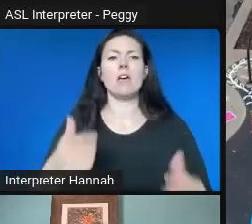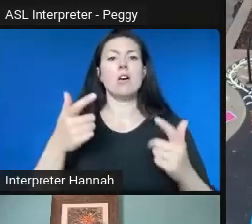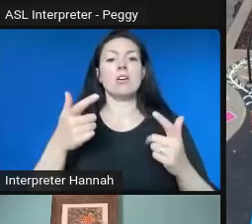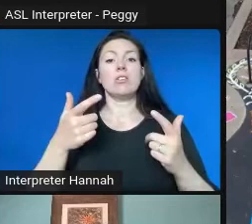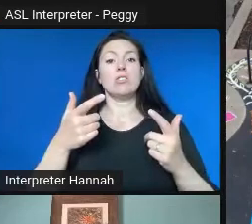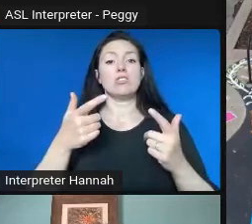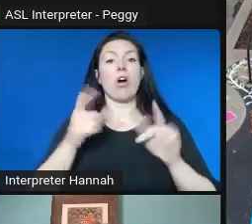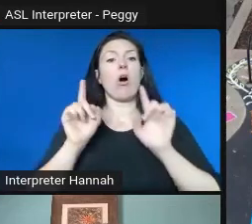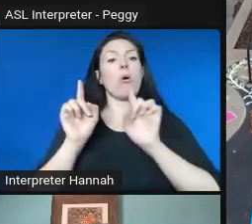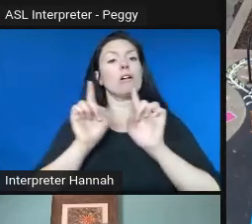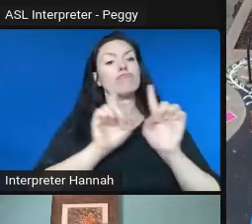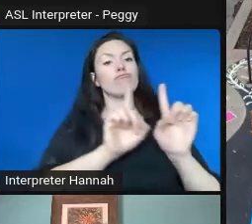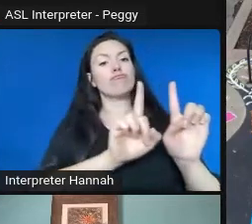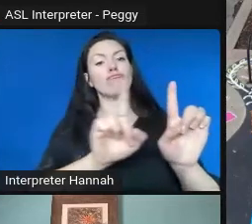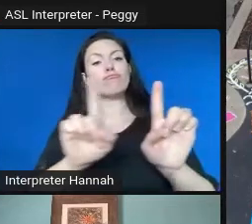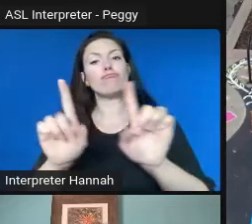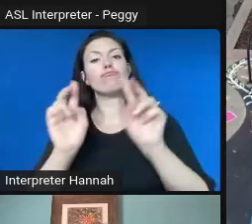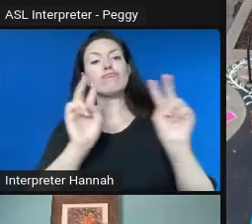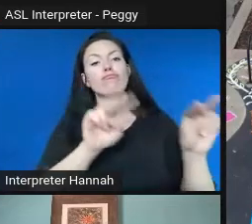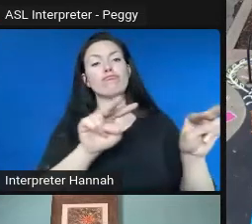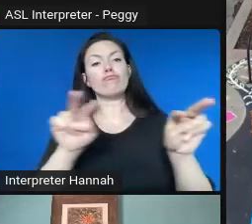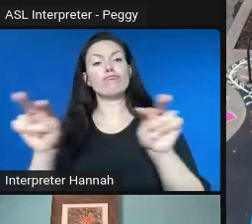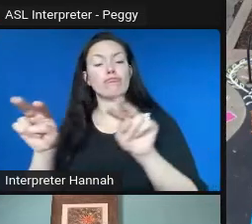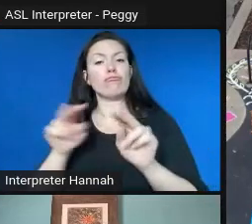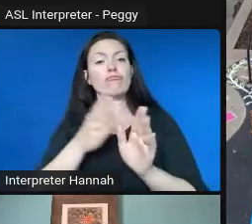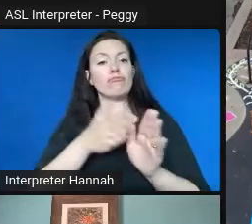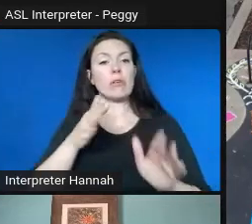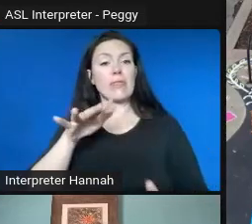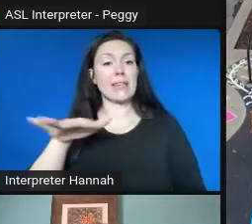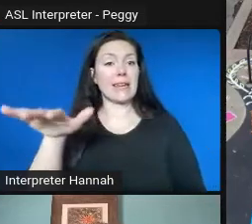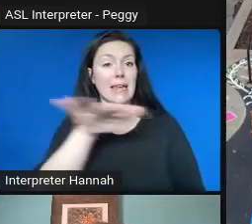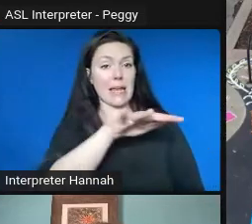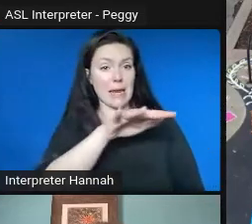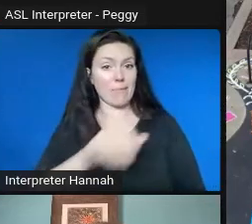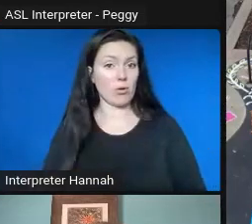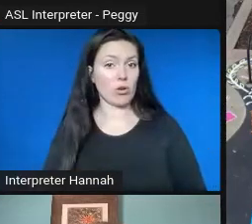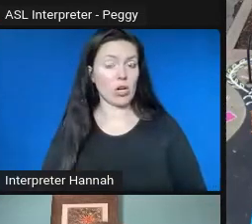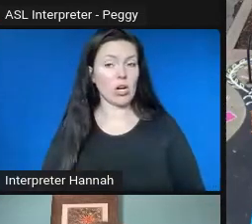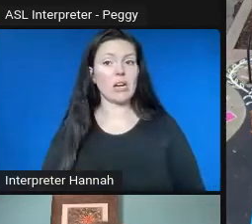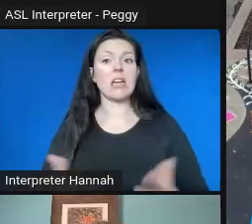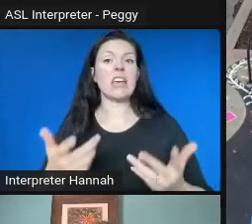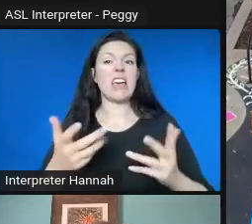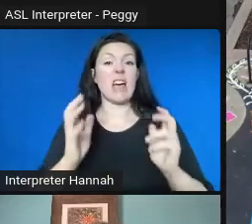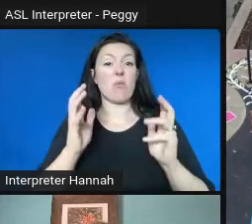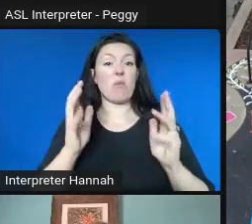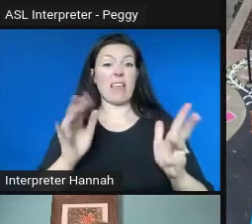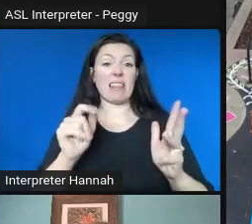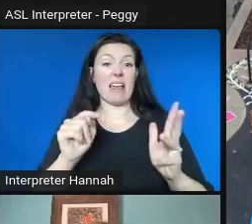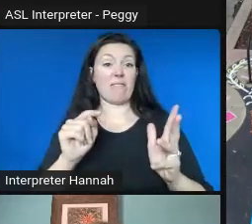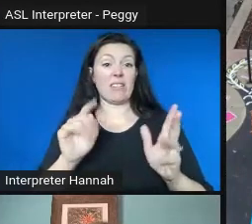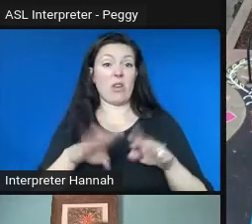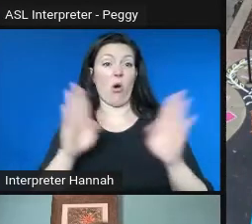tour those neighborhoods. We kind of left it open-ended to her. We said, you know, we want to do placemaking in one of